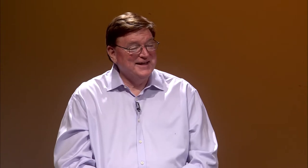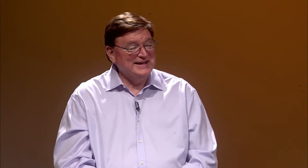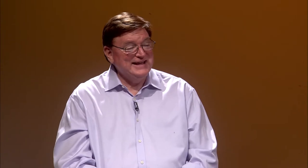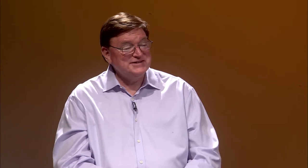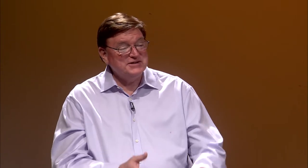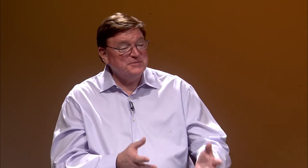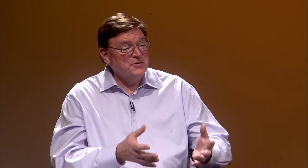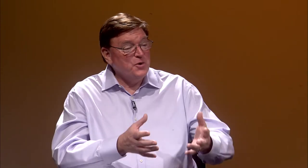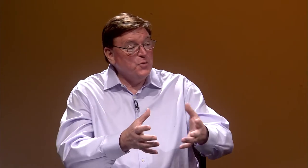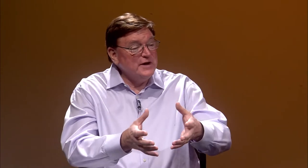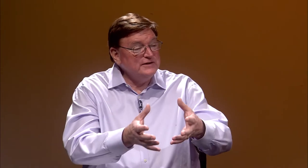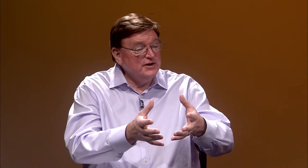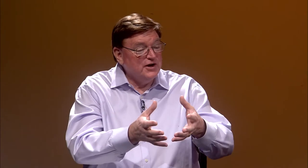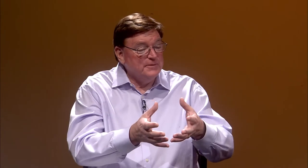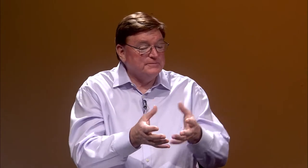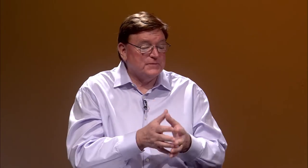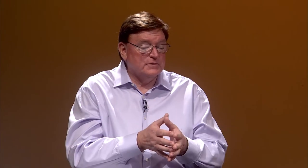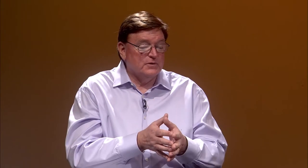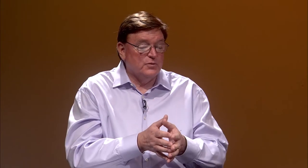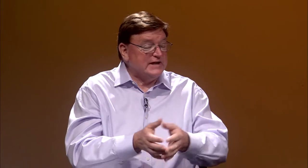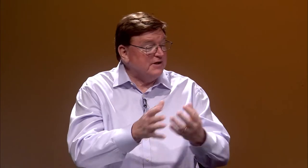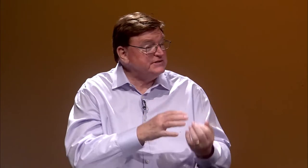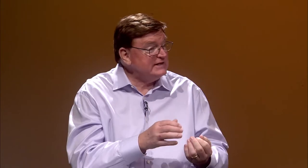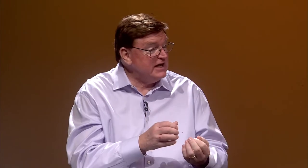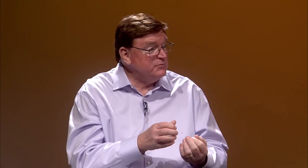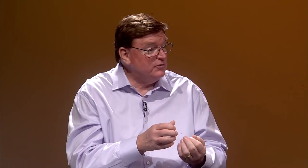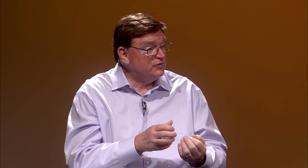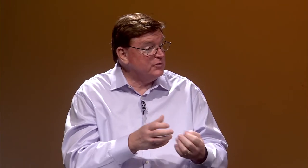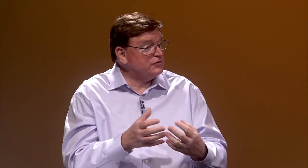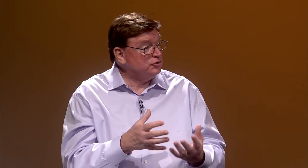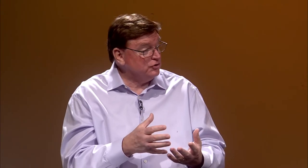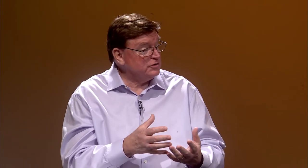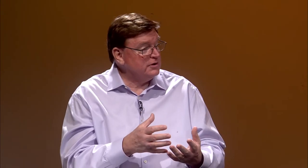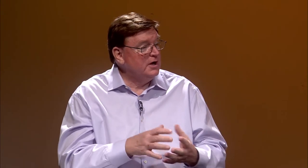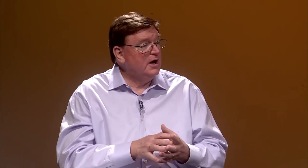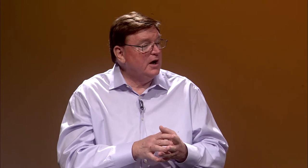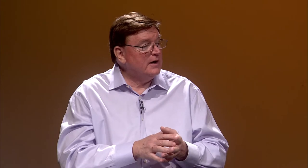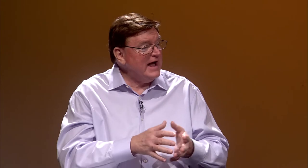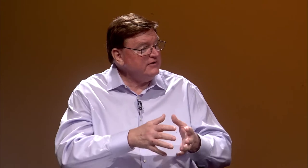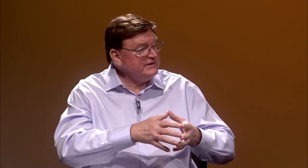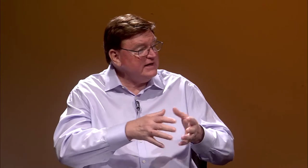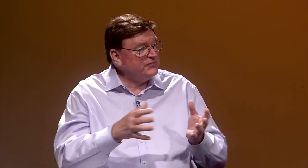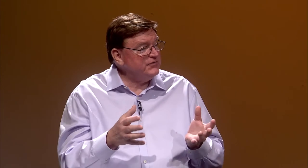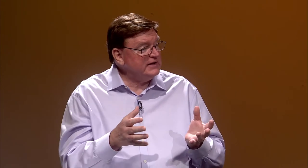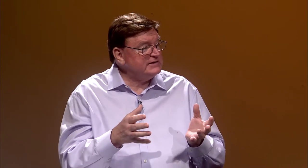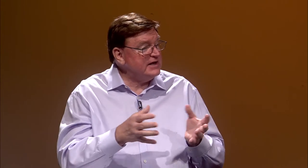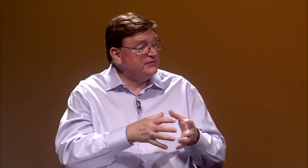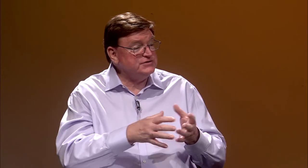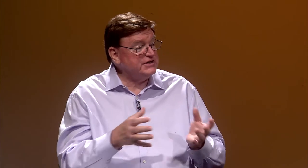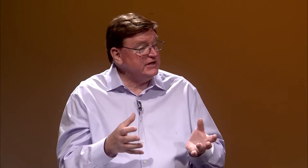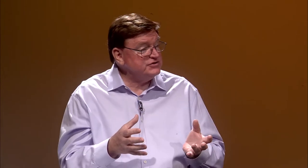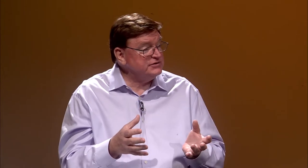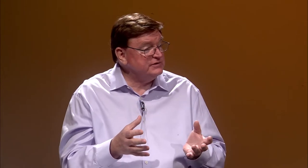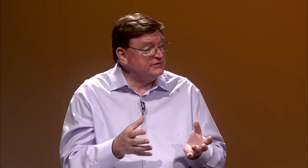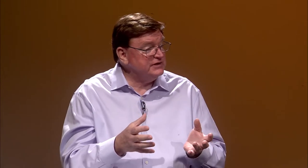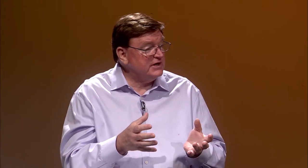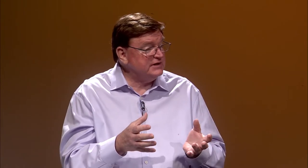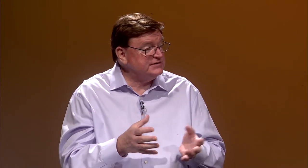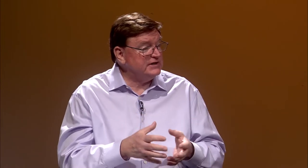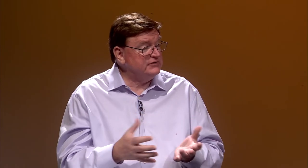And Andaleeb, when Gallaudet came over with Clerc, how did that affect deaf education in the United States